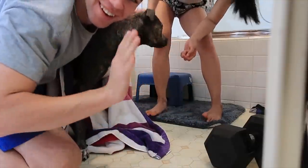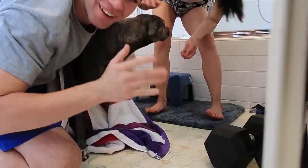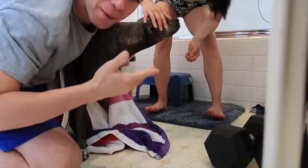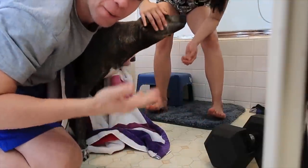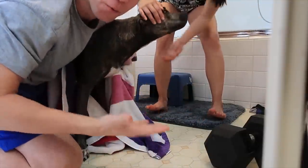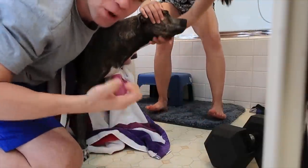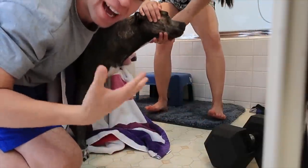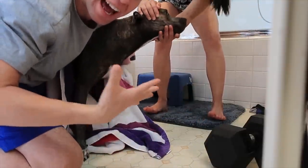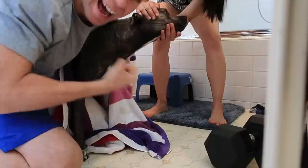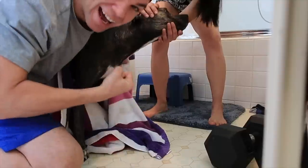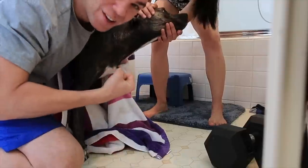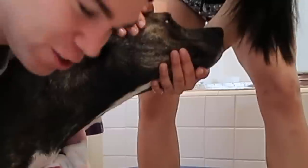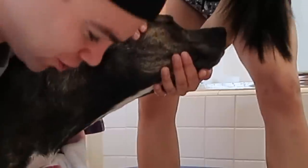E: hey! Wanna catch her